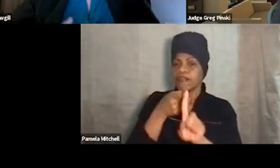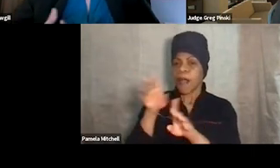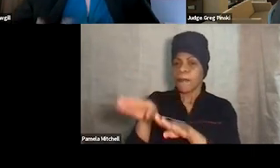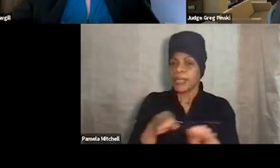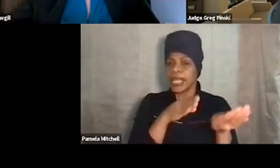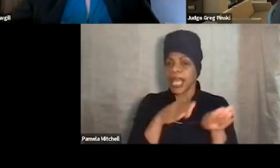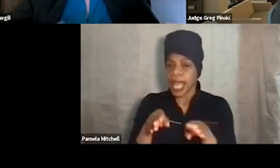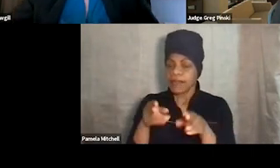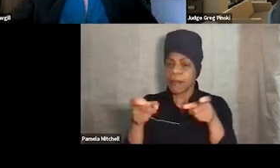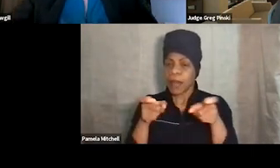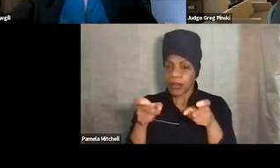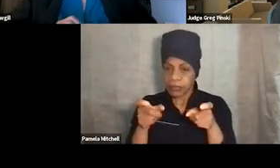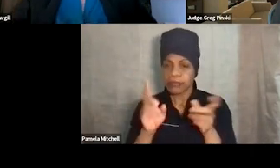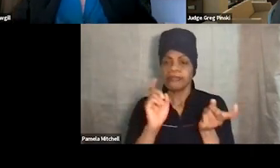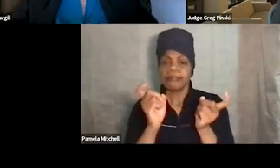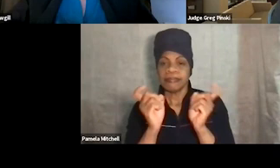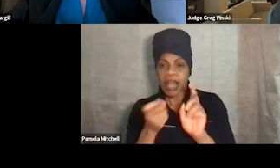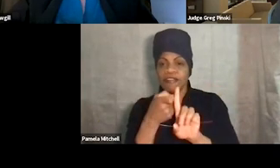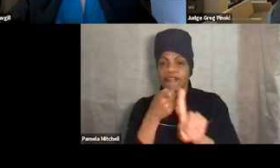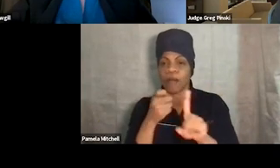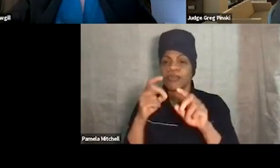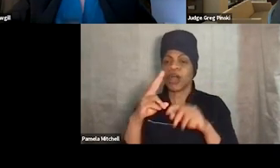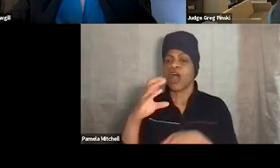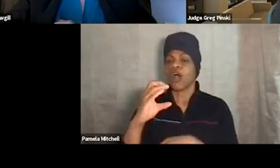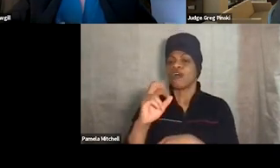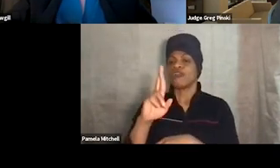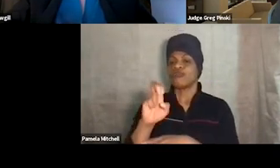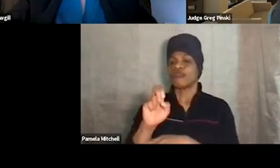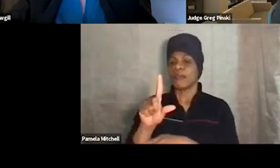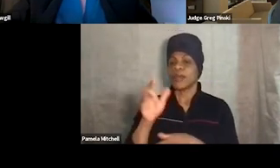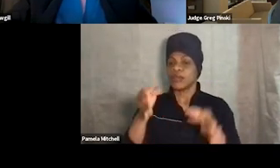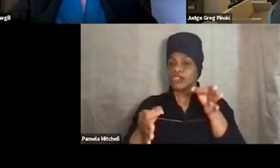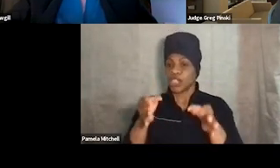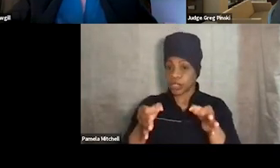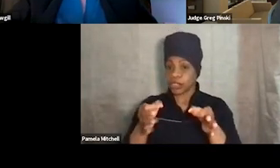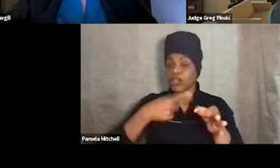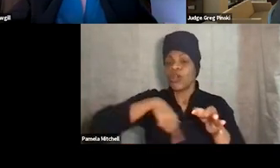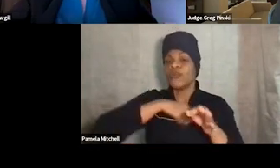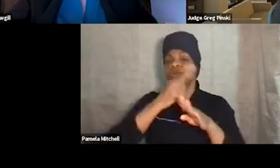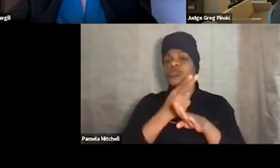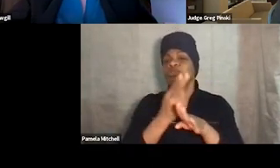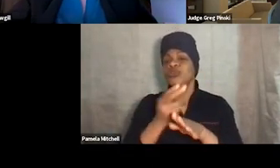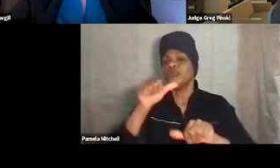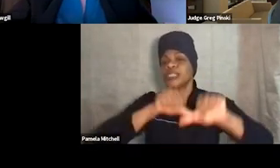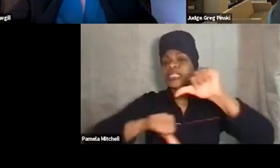So we wanna use the science and try to do what's best, because we're asking our participants to do what?